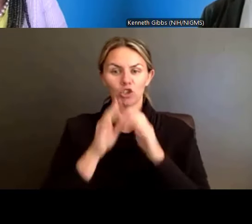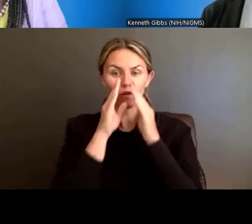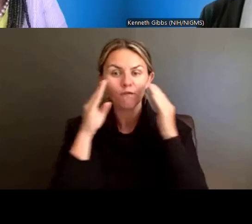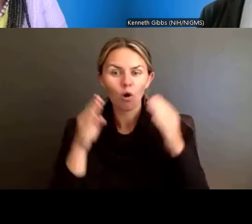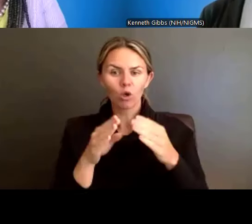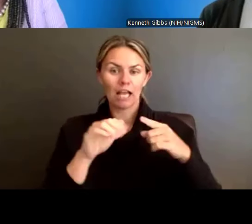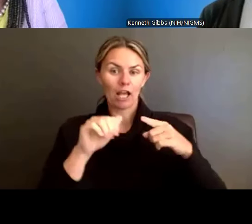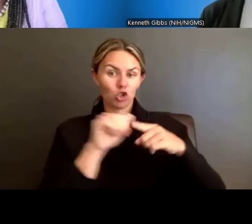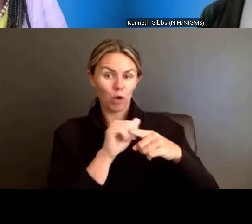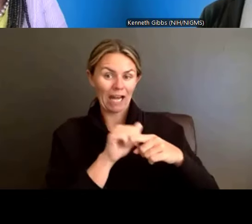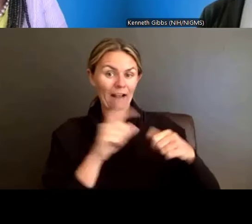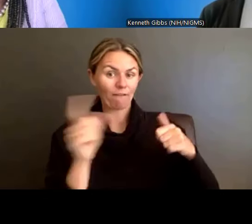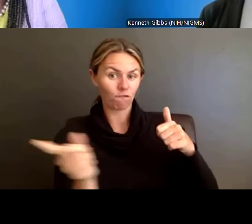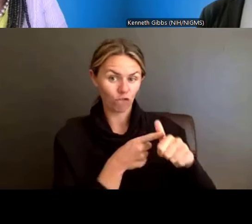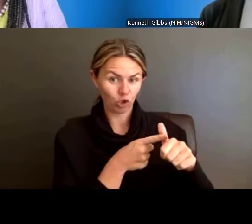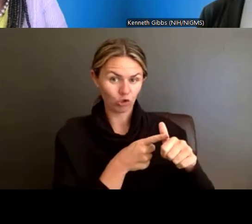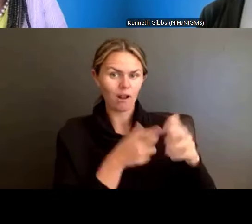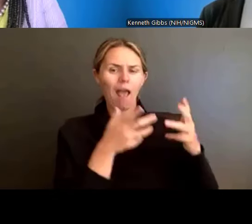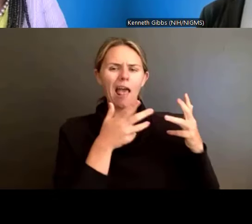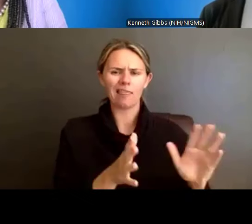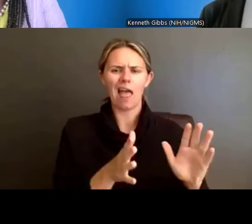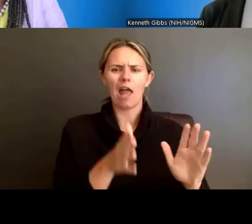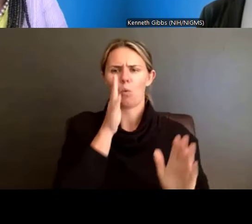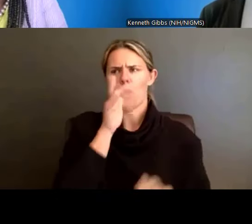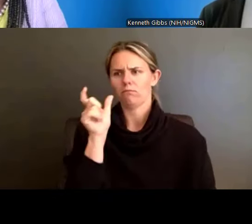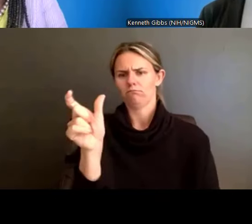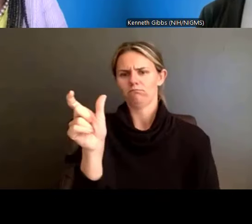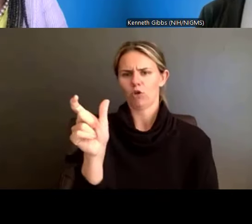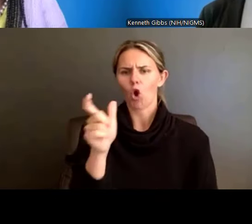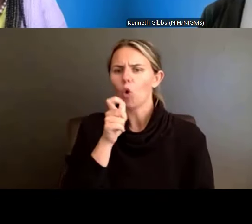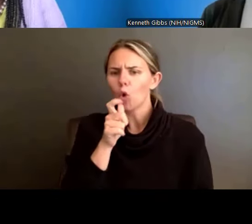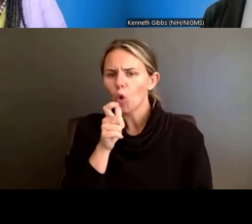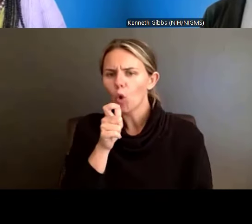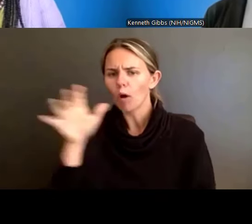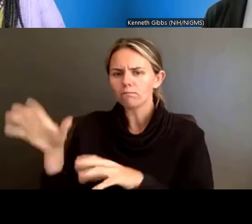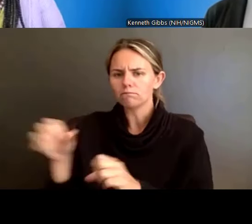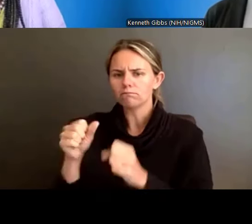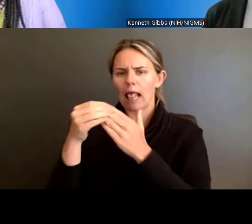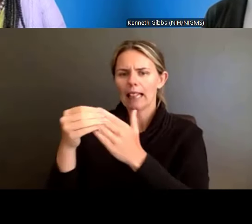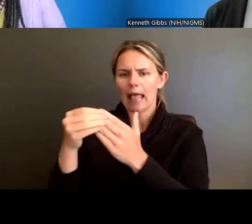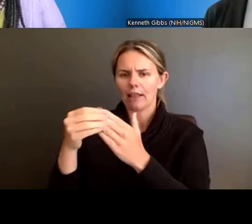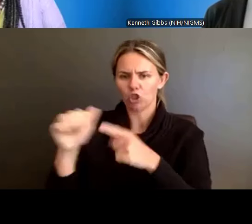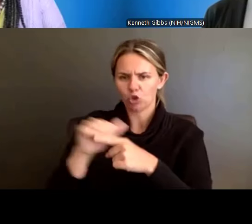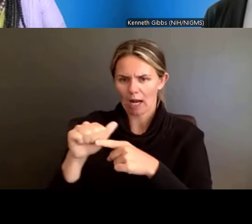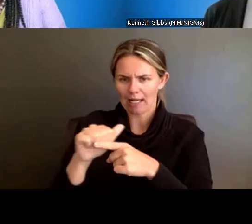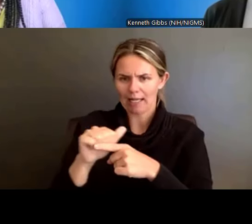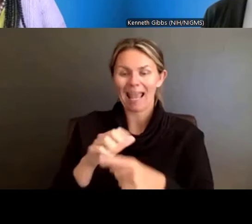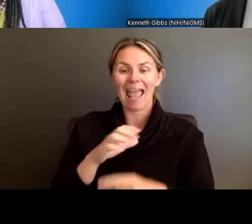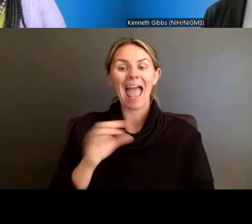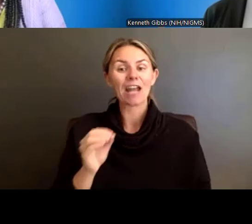And we'll allow for the inclusion of pre-prints. We also see the question in the Chat about hyperlinks -- so thank you for that question.